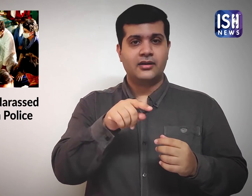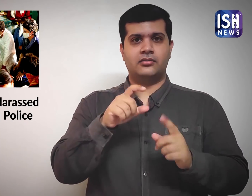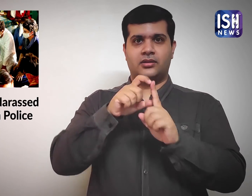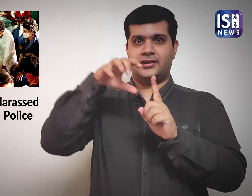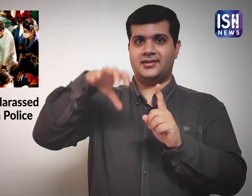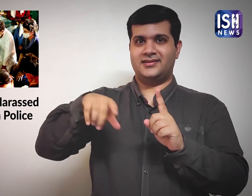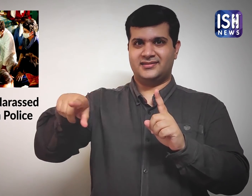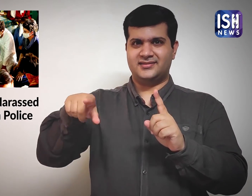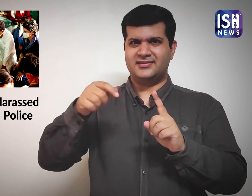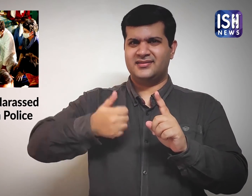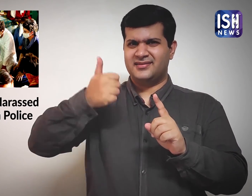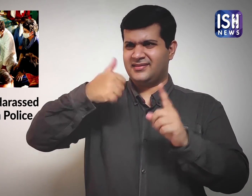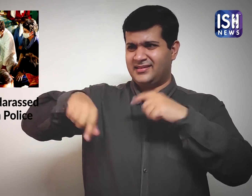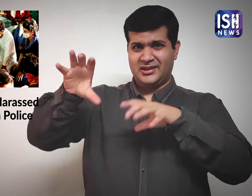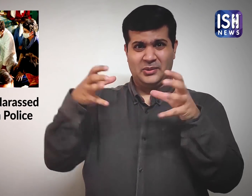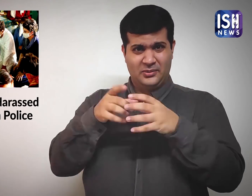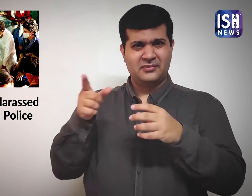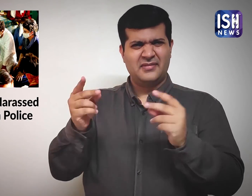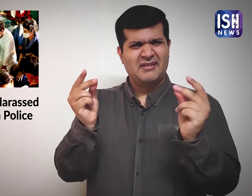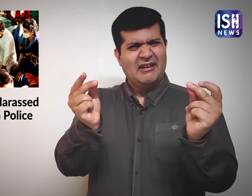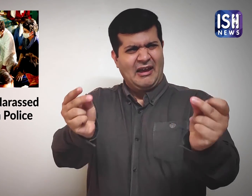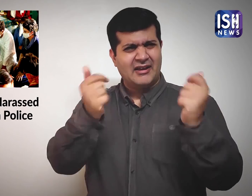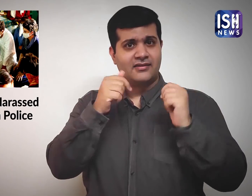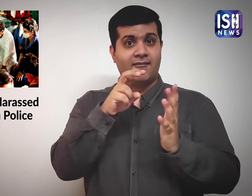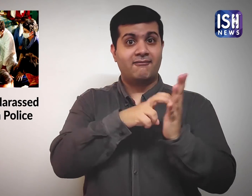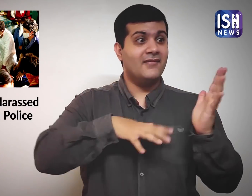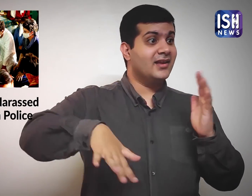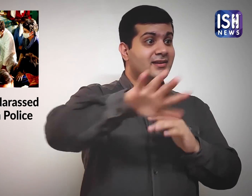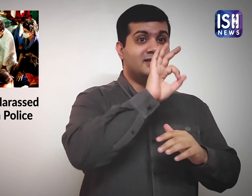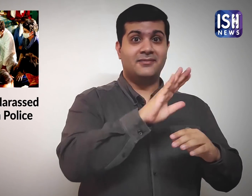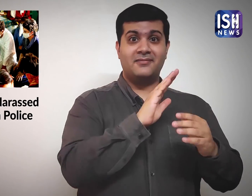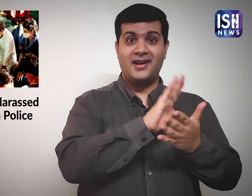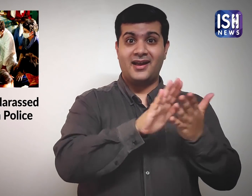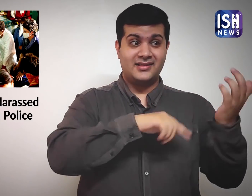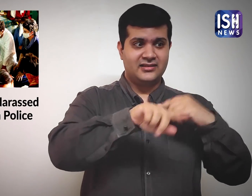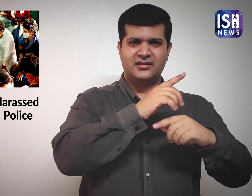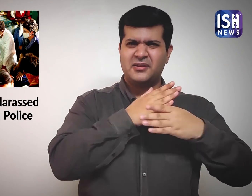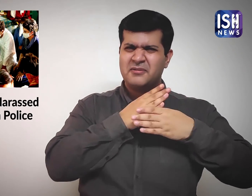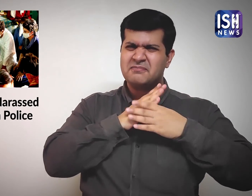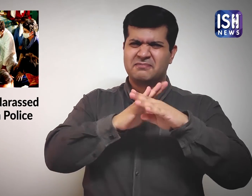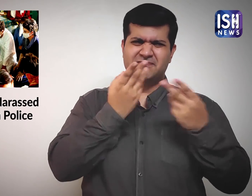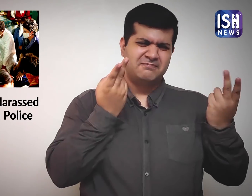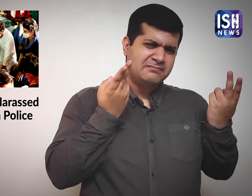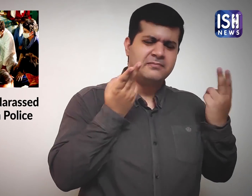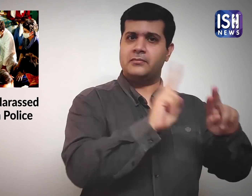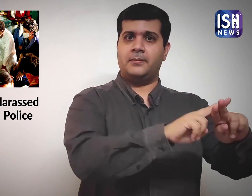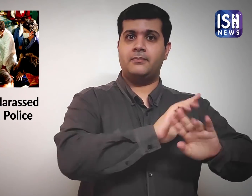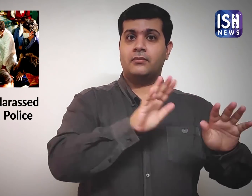the district administration quickly sealed the village.